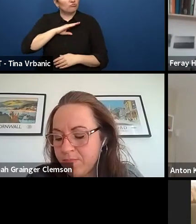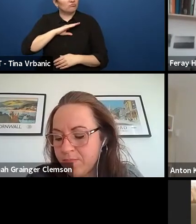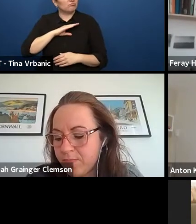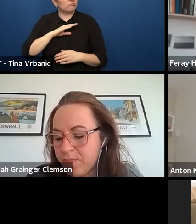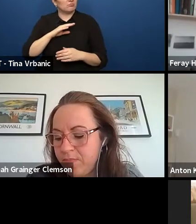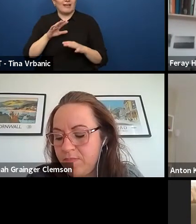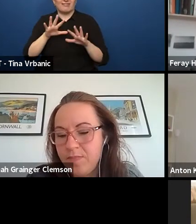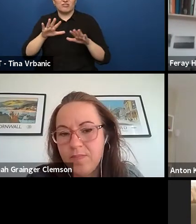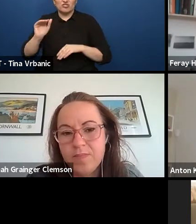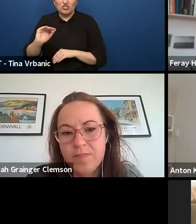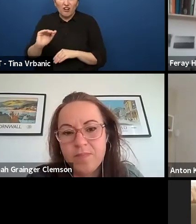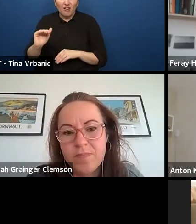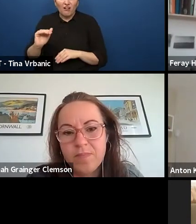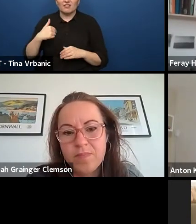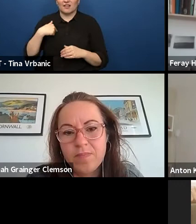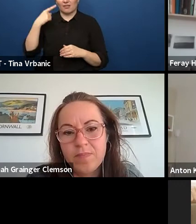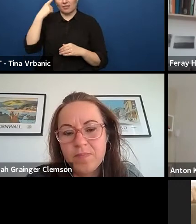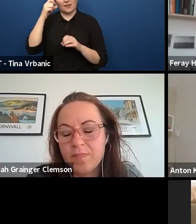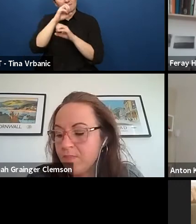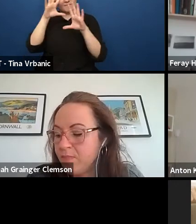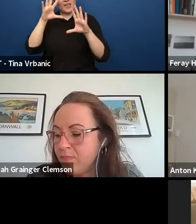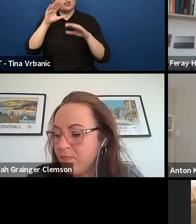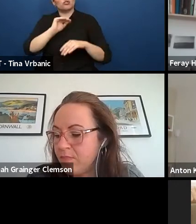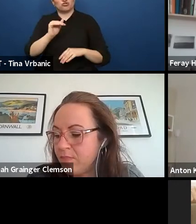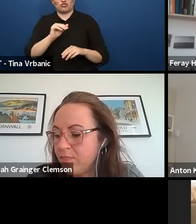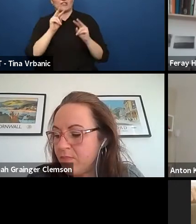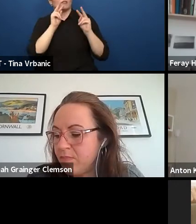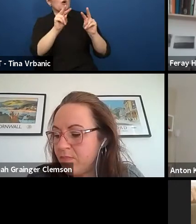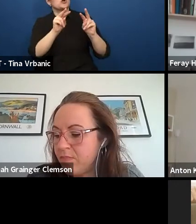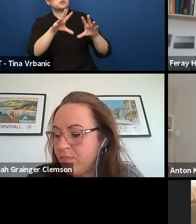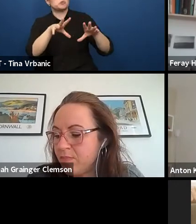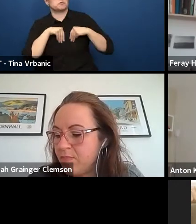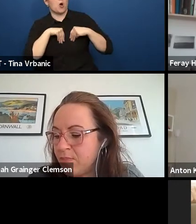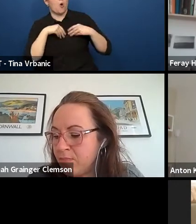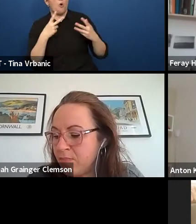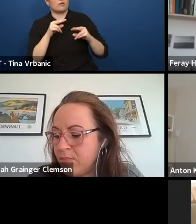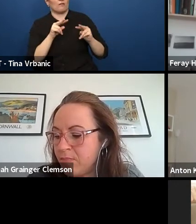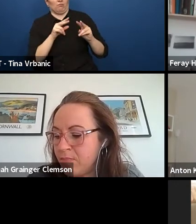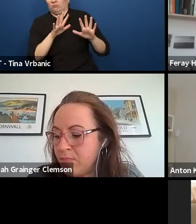is go to a classroom, ask a teacher, can we try out this new text